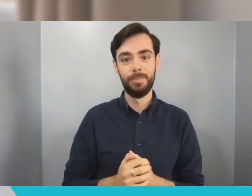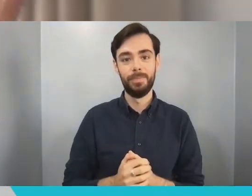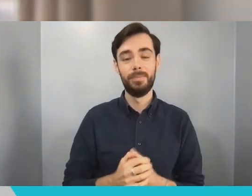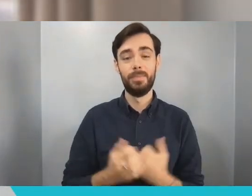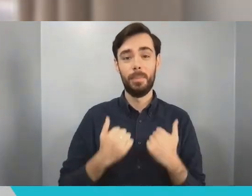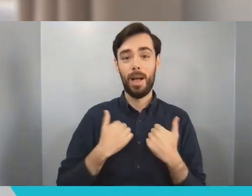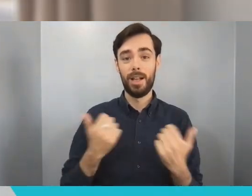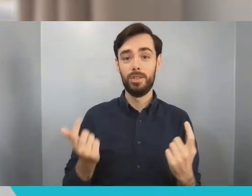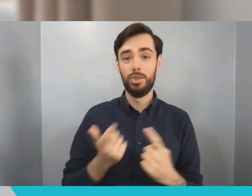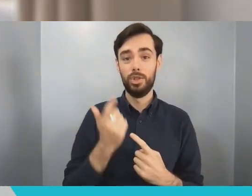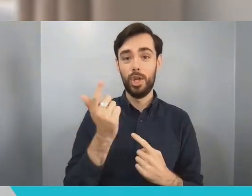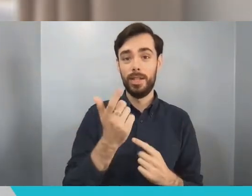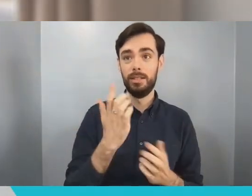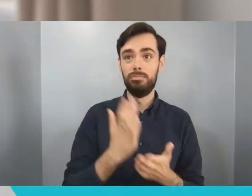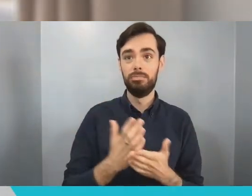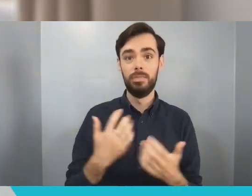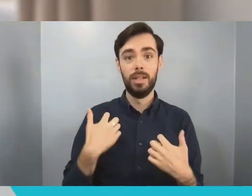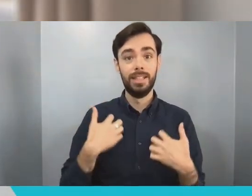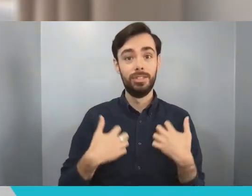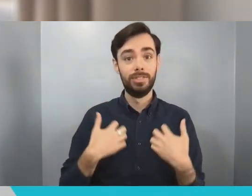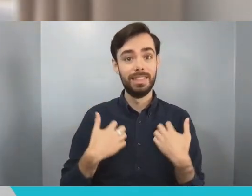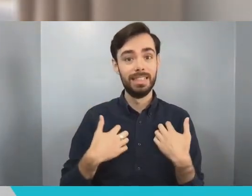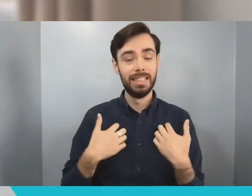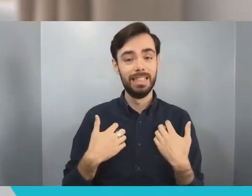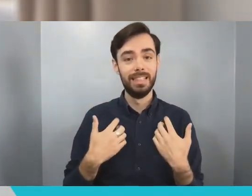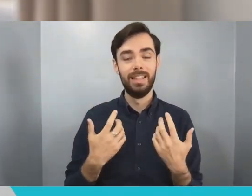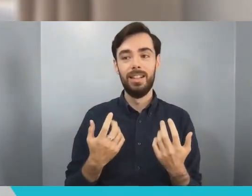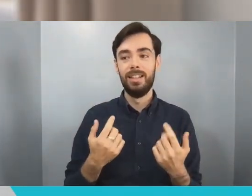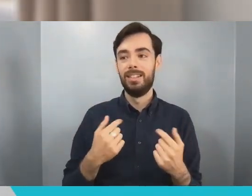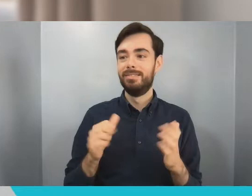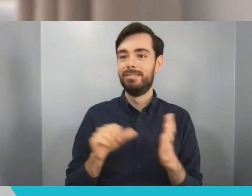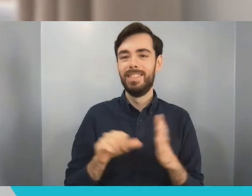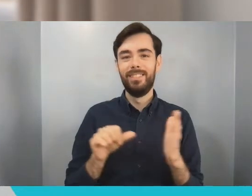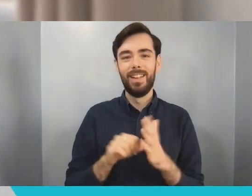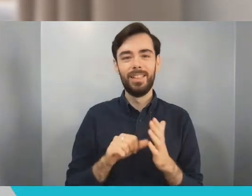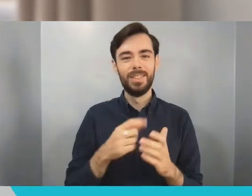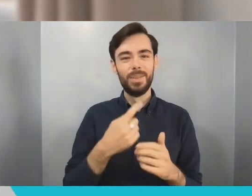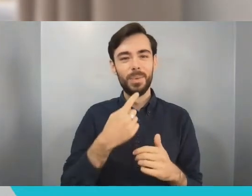a sort of succinct way what my job is what my job has been through that journey because